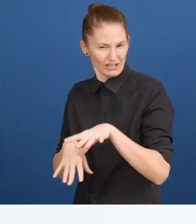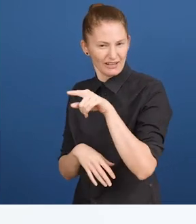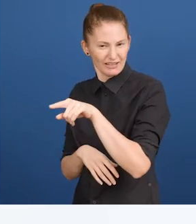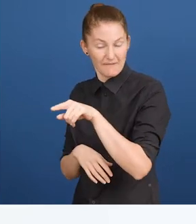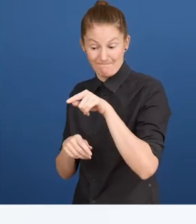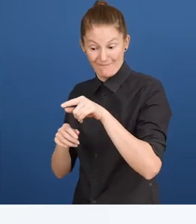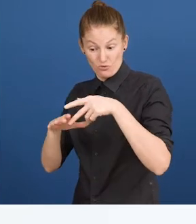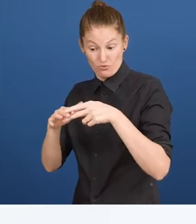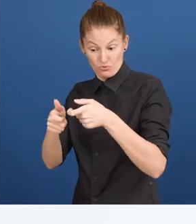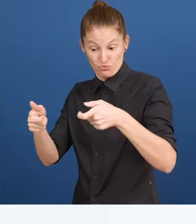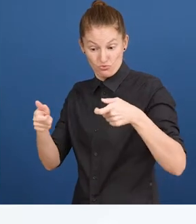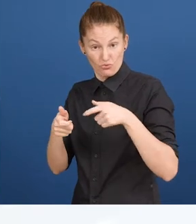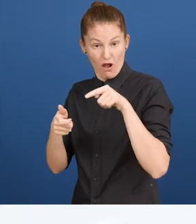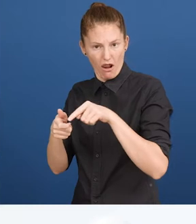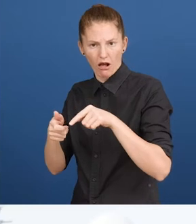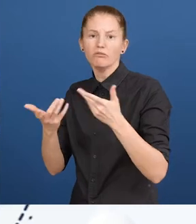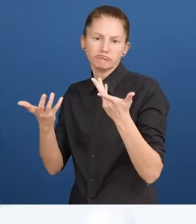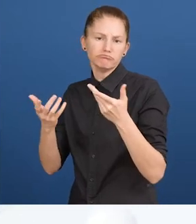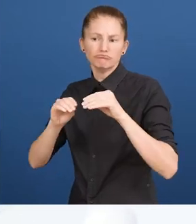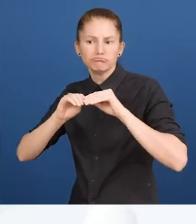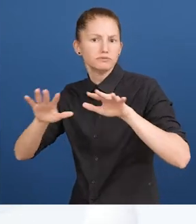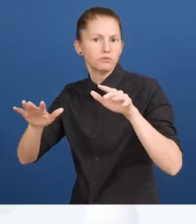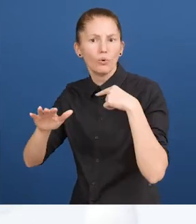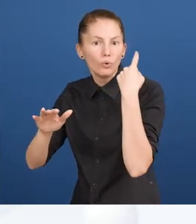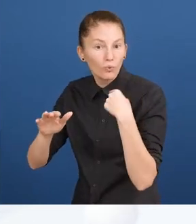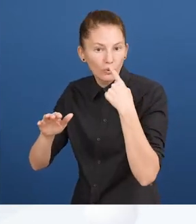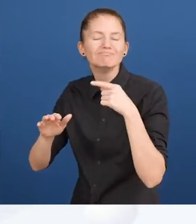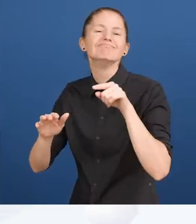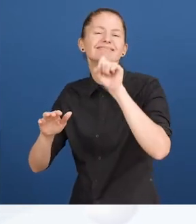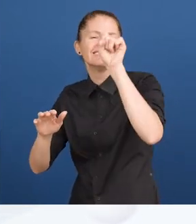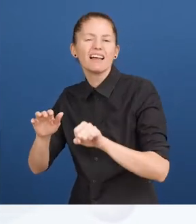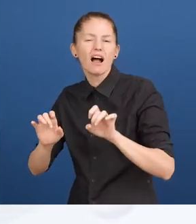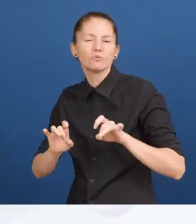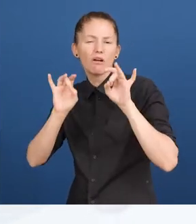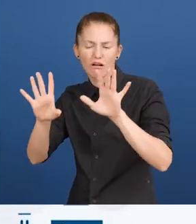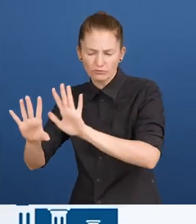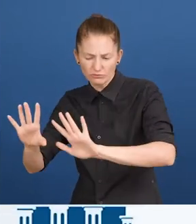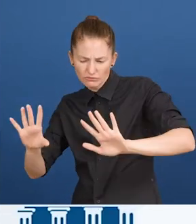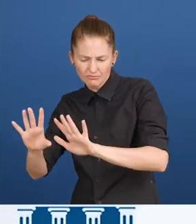The Online Accessibility Toolkit, published by the regional government of Southern Australia, is a free and publicly available set